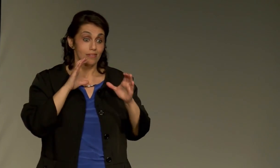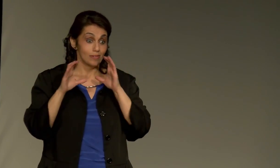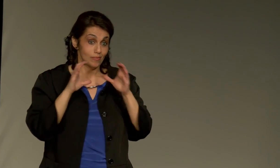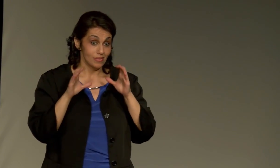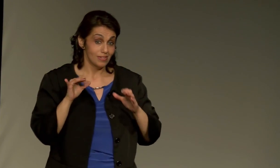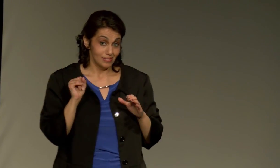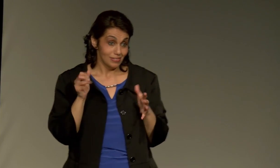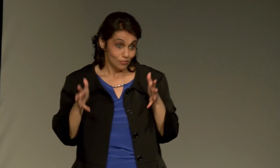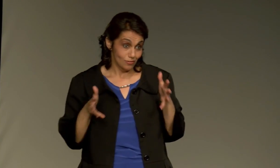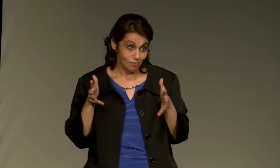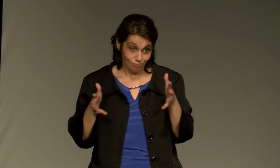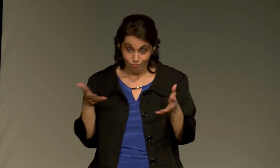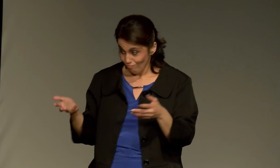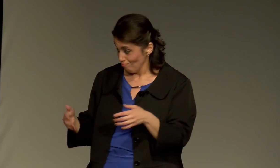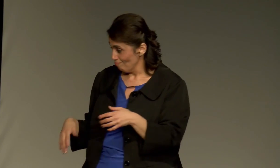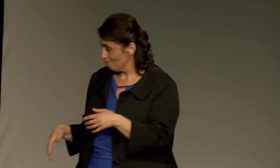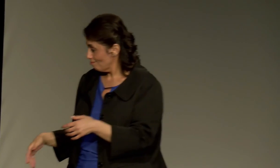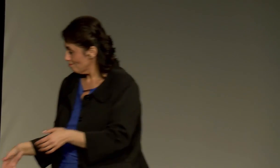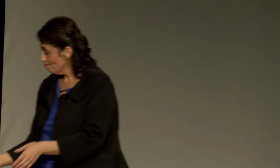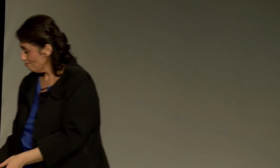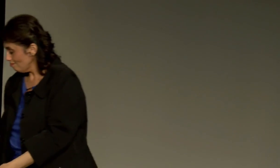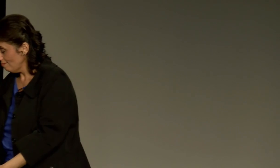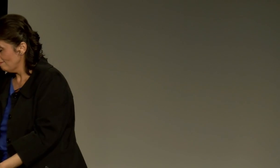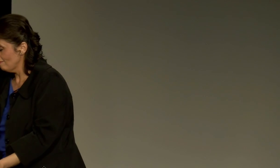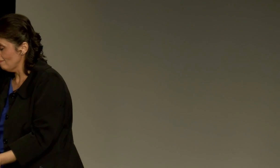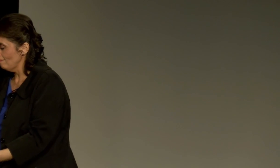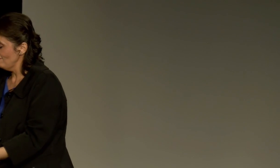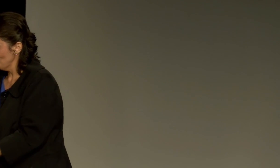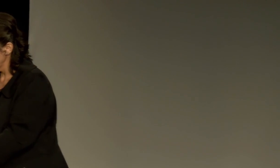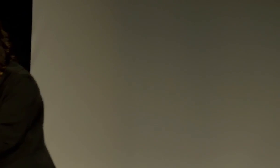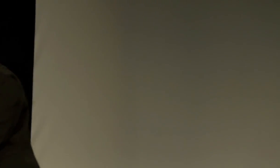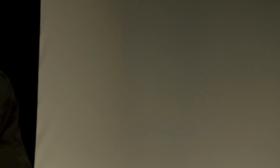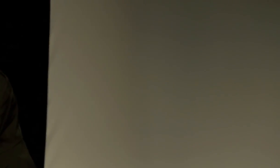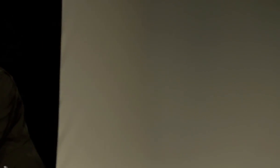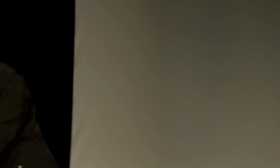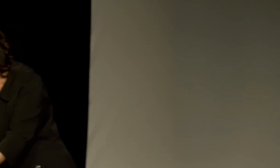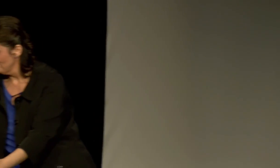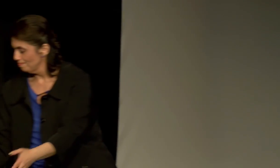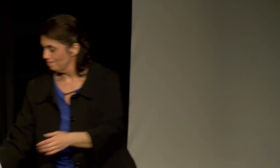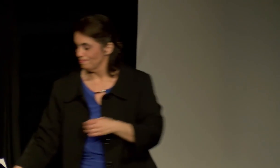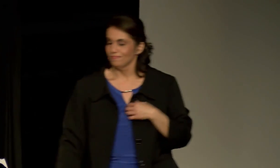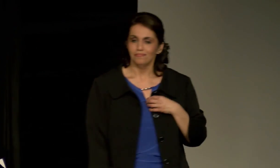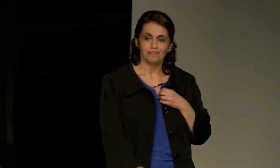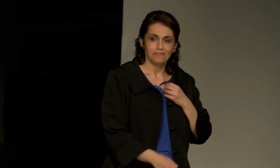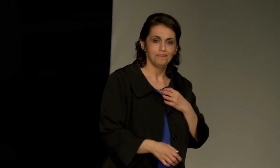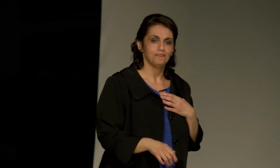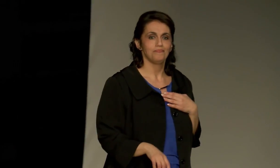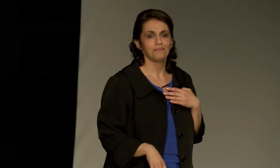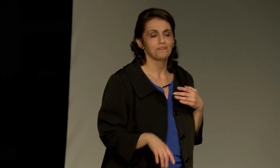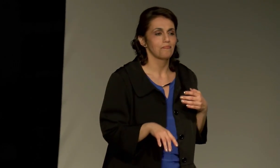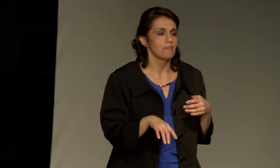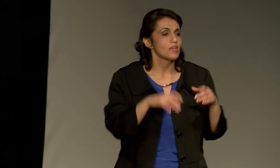So, one well-known way to communicate that people do every day is gesturing.